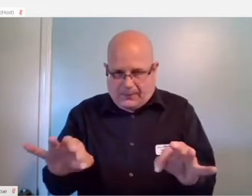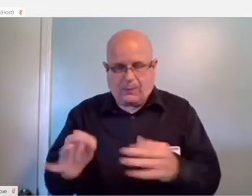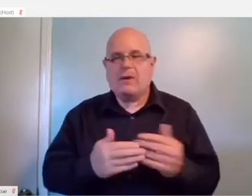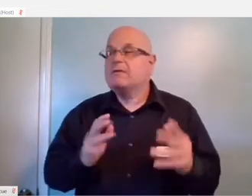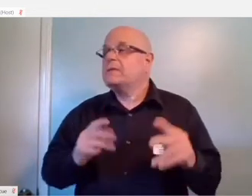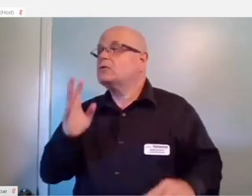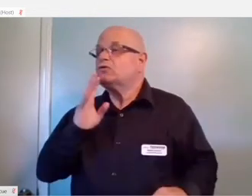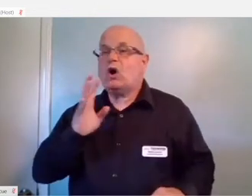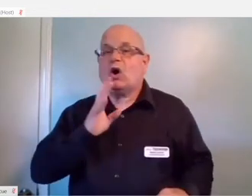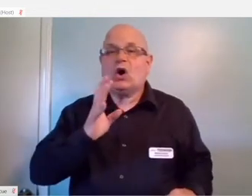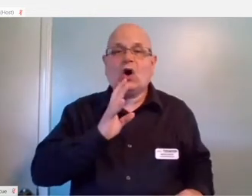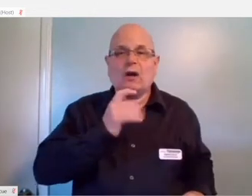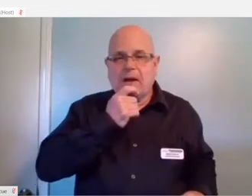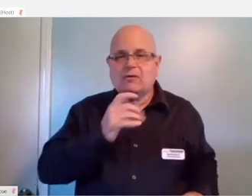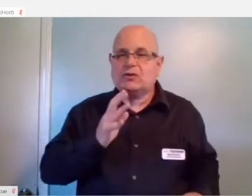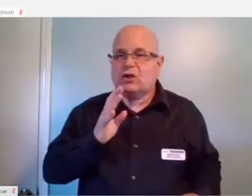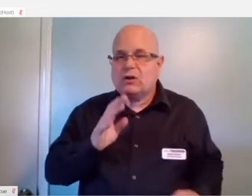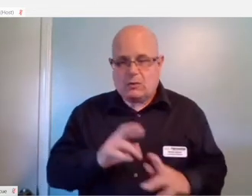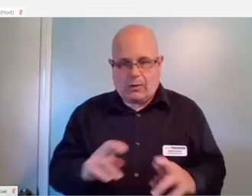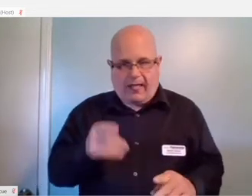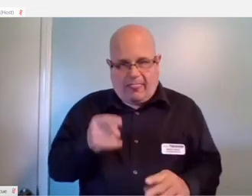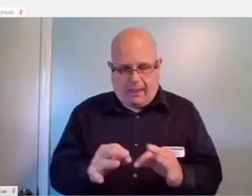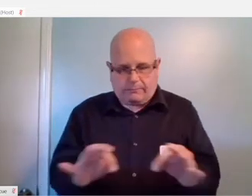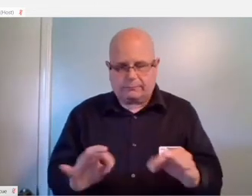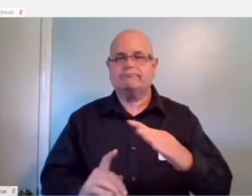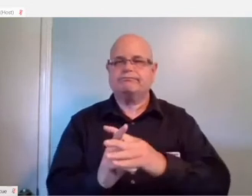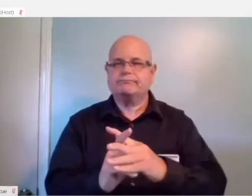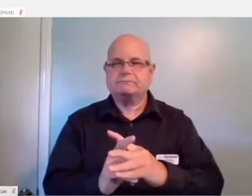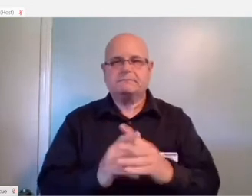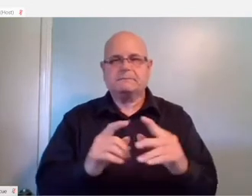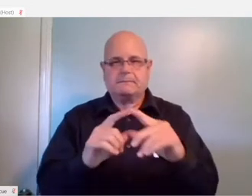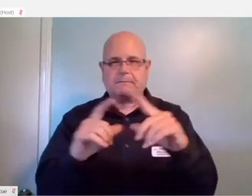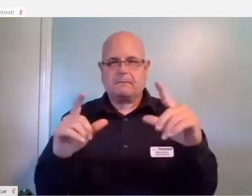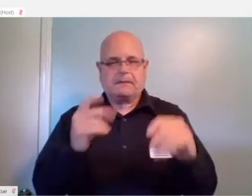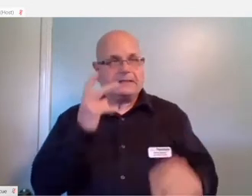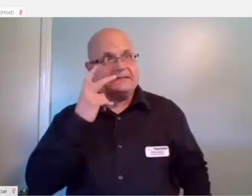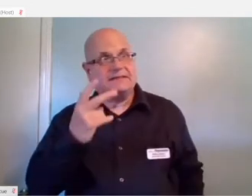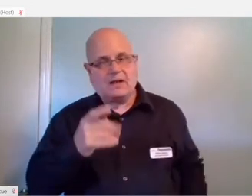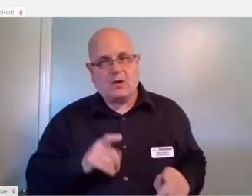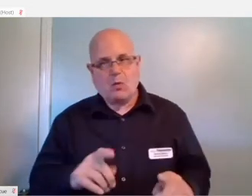are saying over the microphone and have it pop up on the screen in the game so that anyone